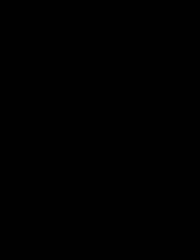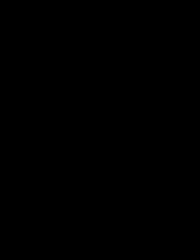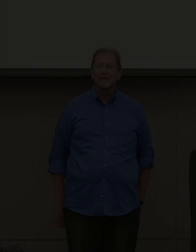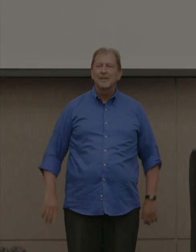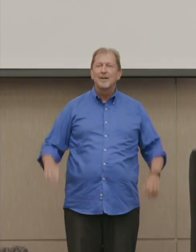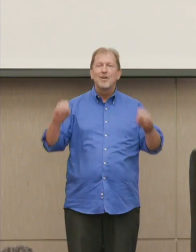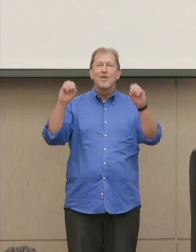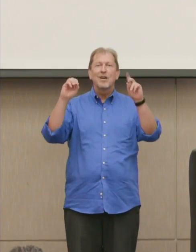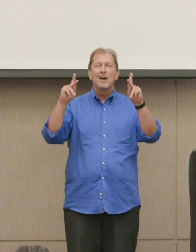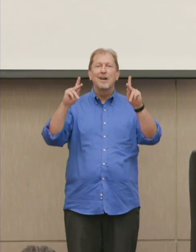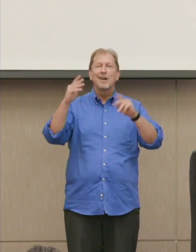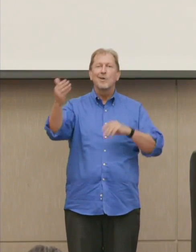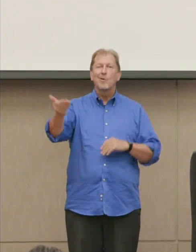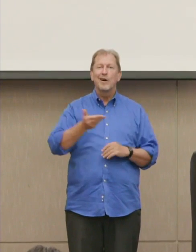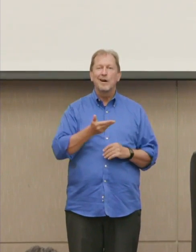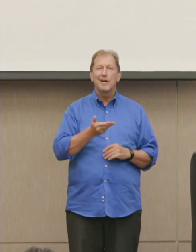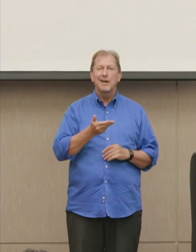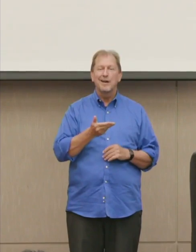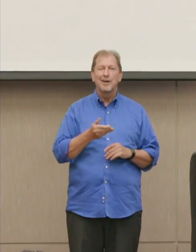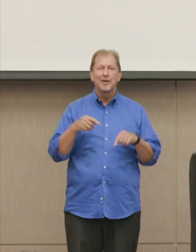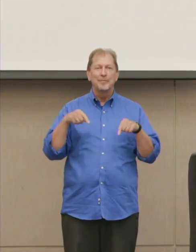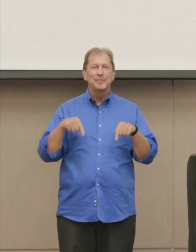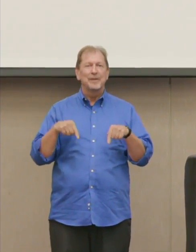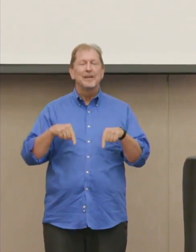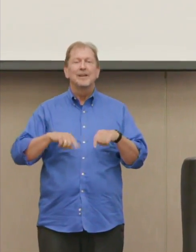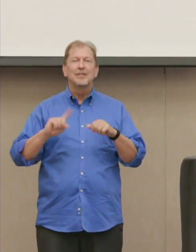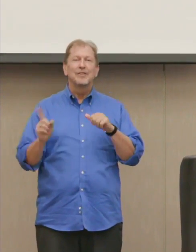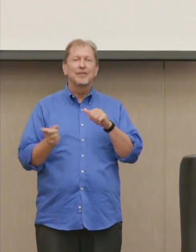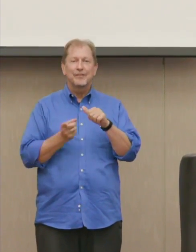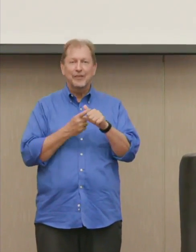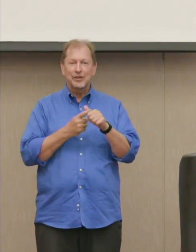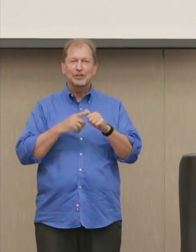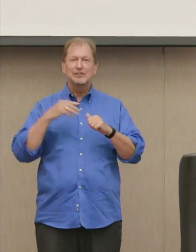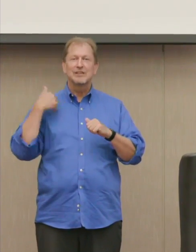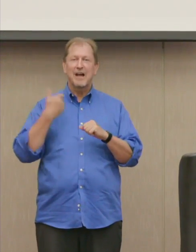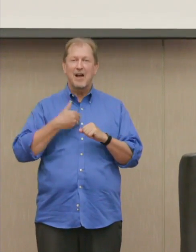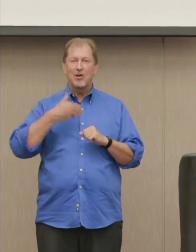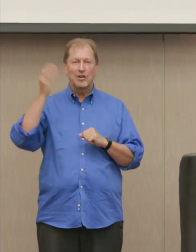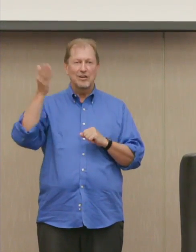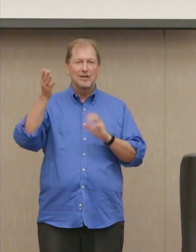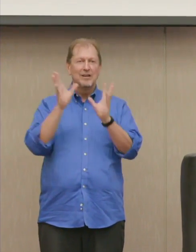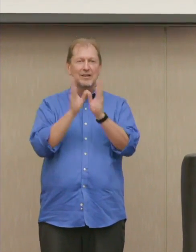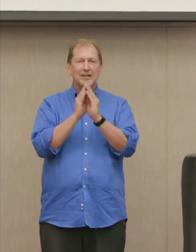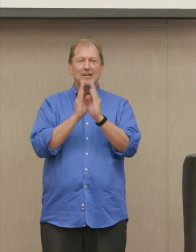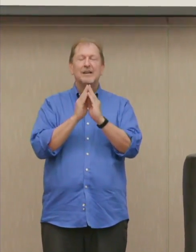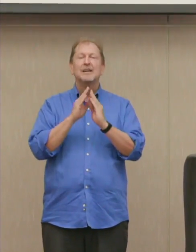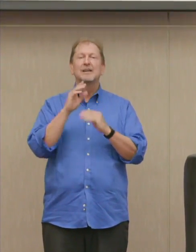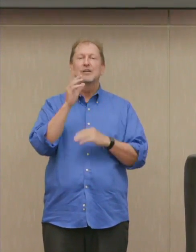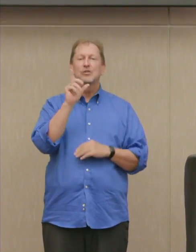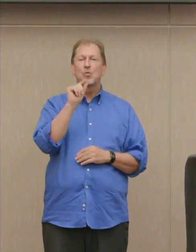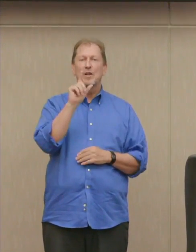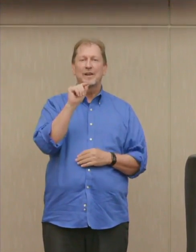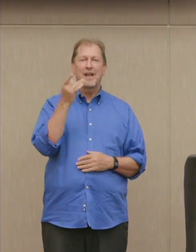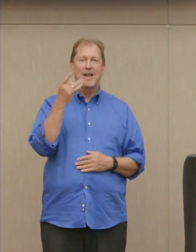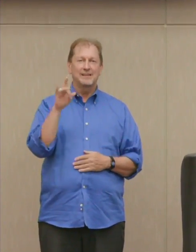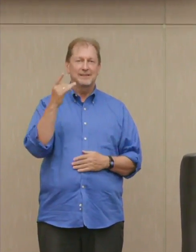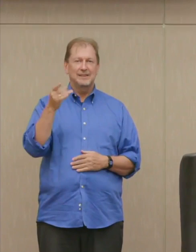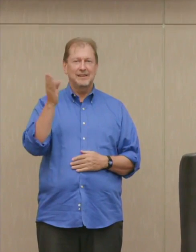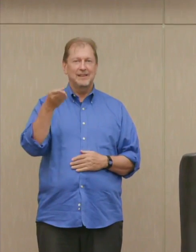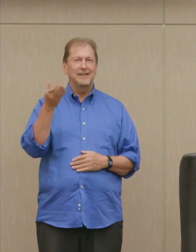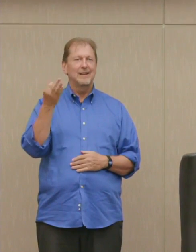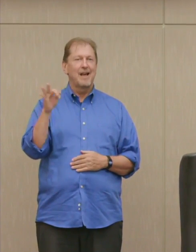Dr. Poser: Okay, well welcome to the first campus conversation of the 2018/19 academic year.